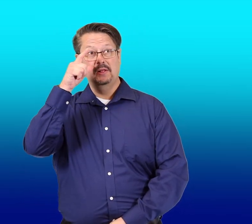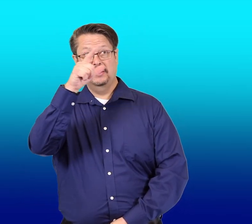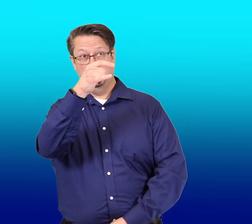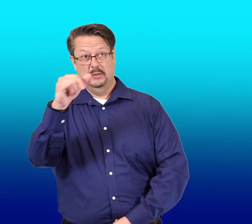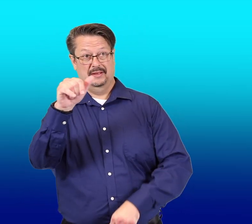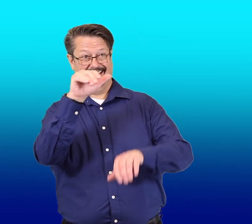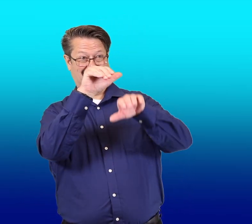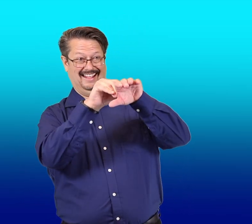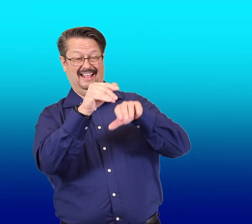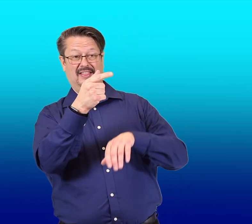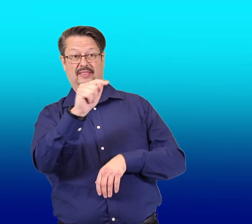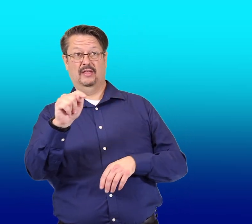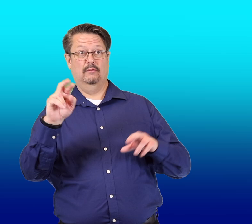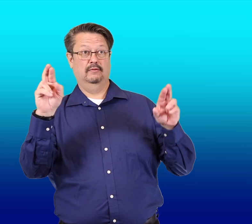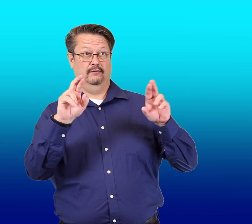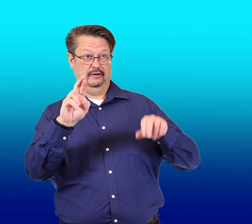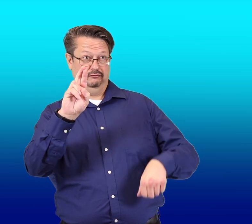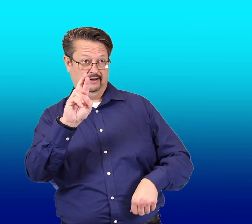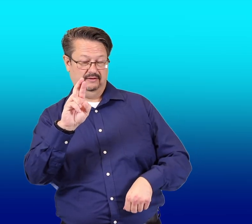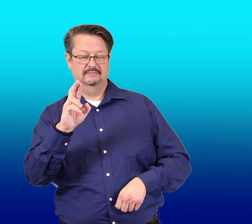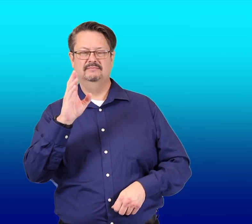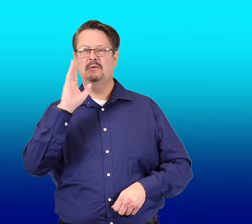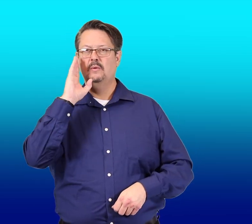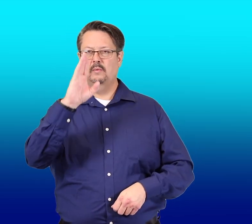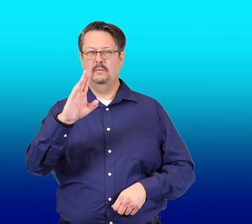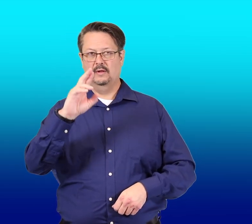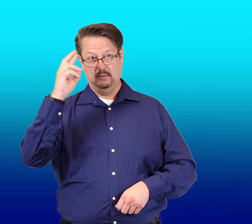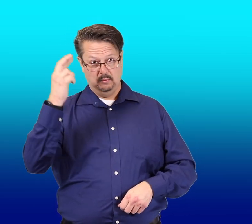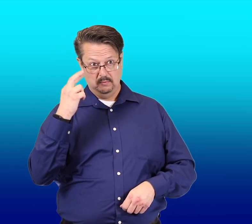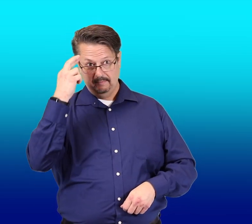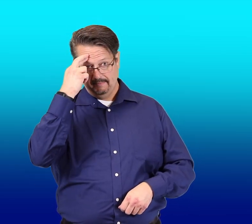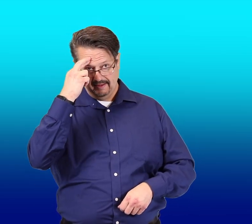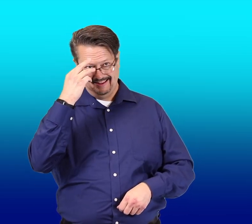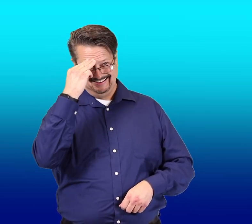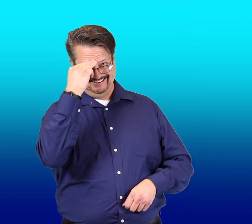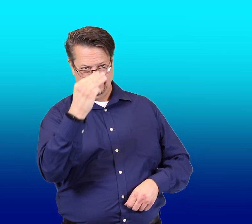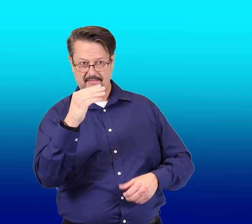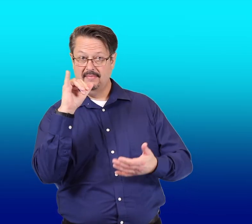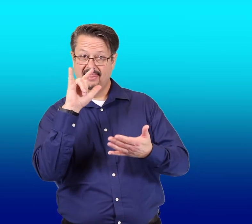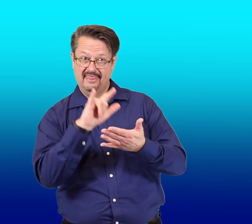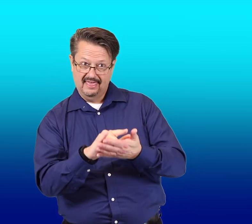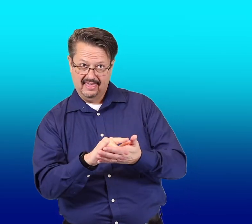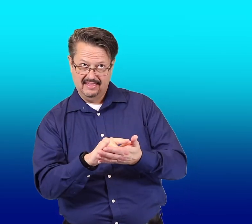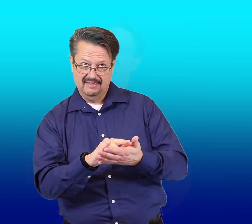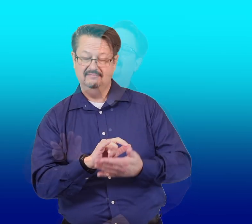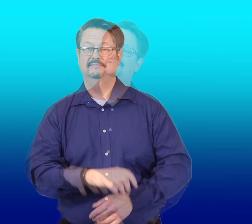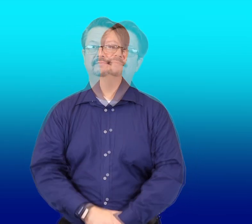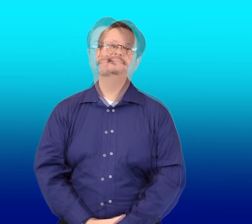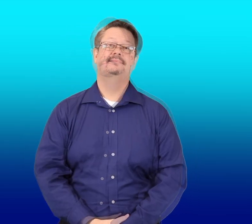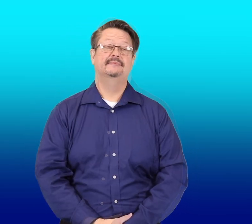Looking at the refrigerator will remind him that he's thirsty, so